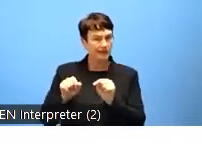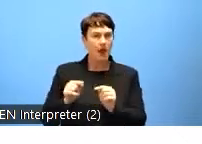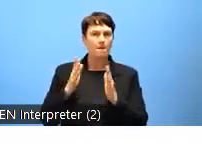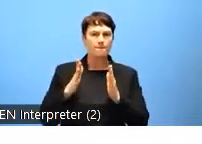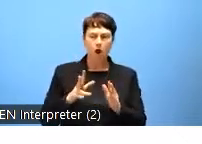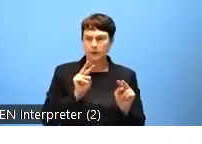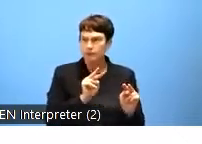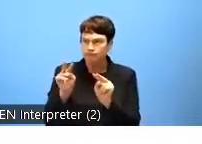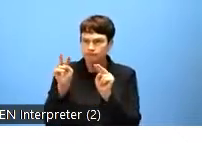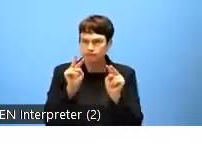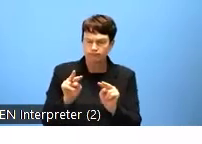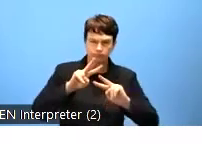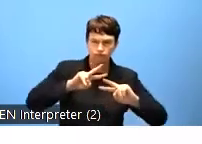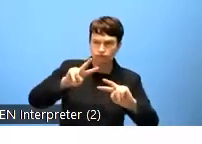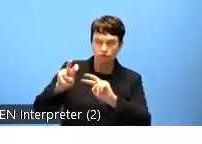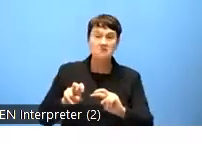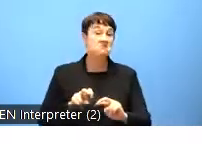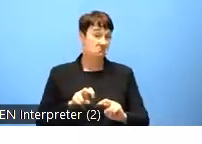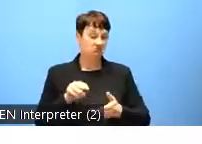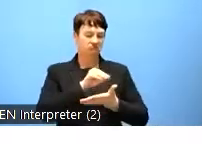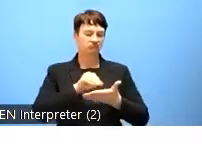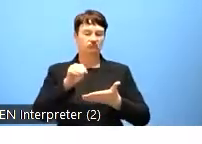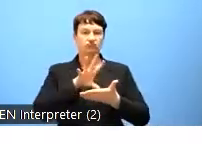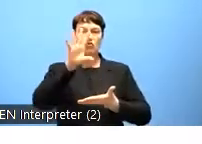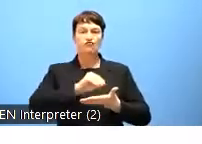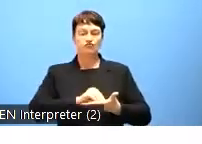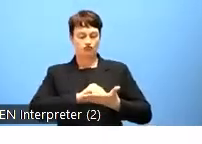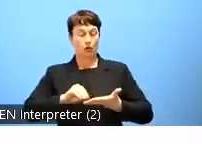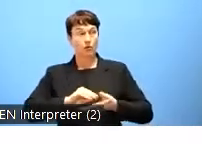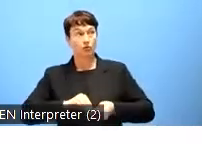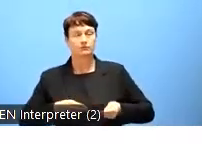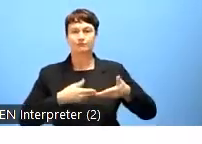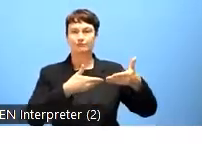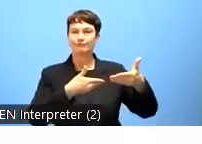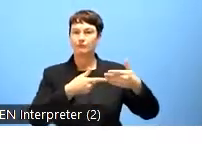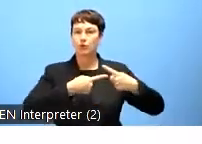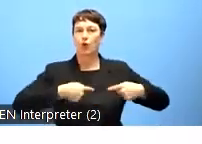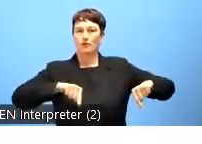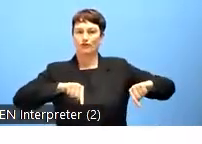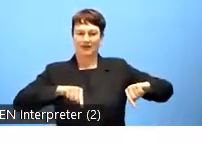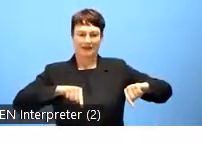We the commission had to review the application of the directive, that is its implementation,